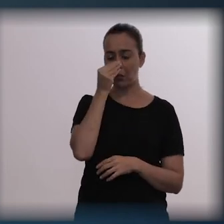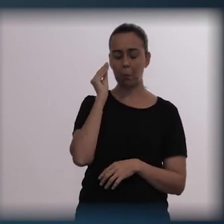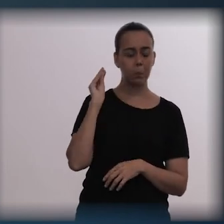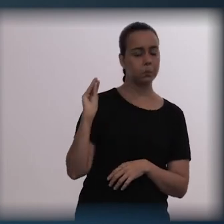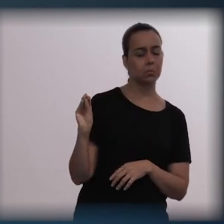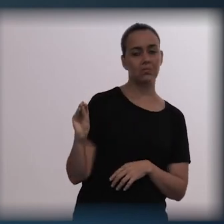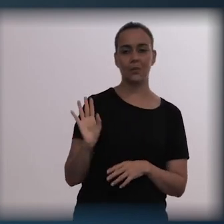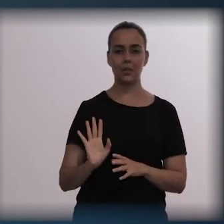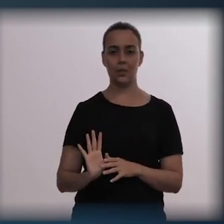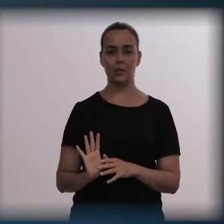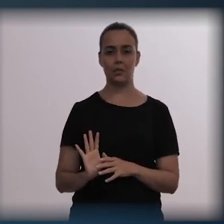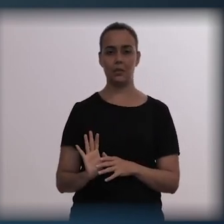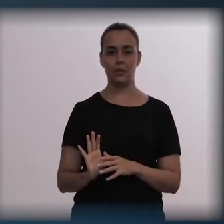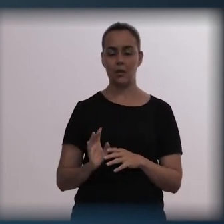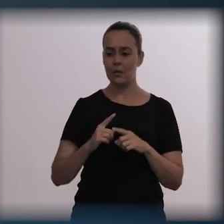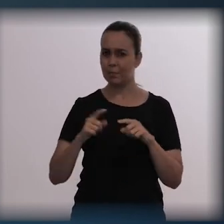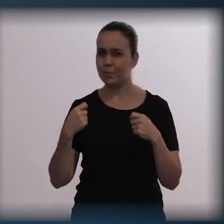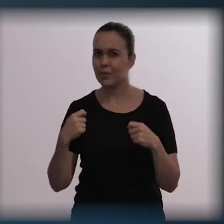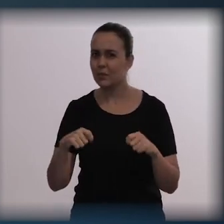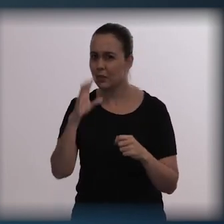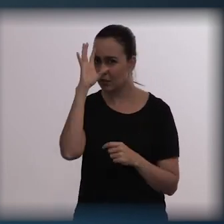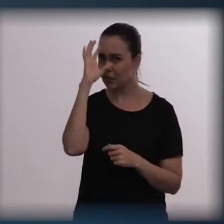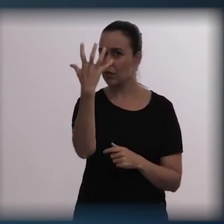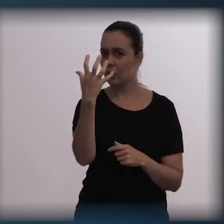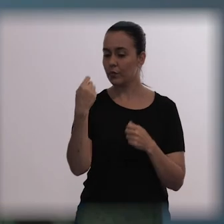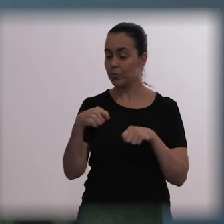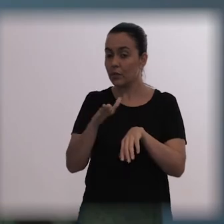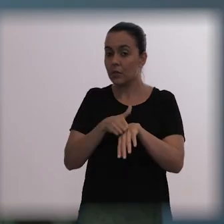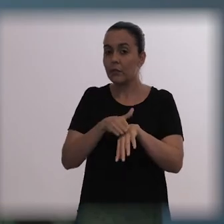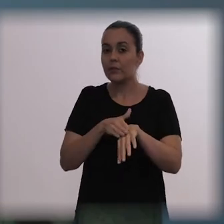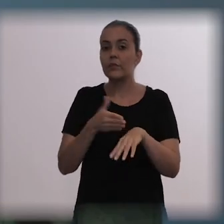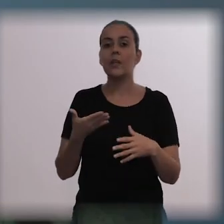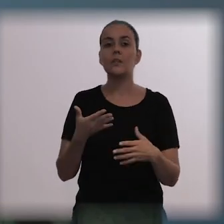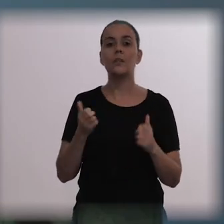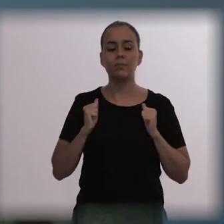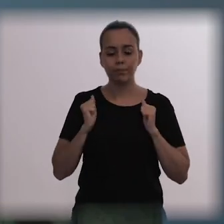because nothing was done after that. Likewise,